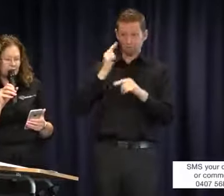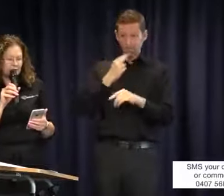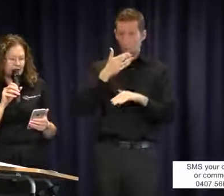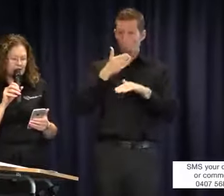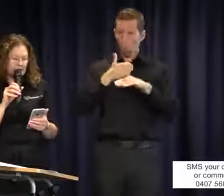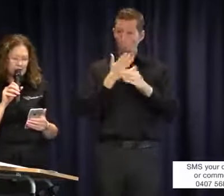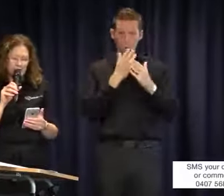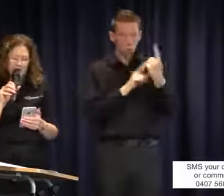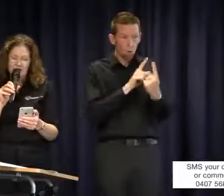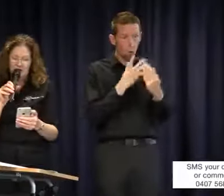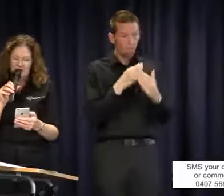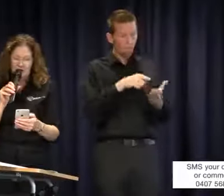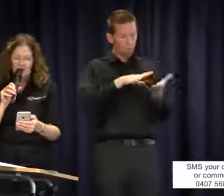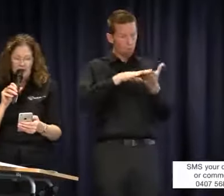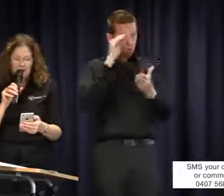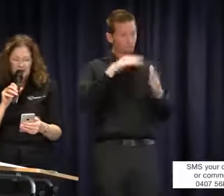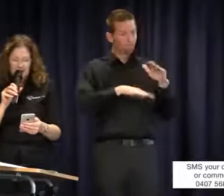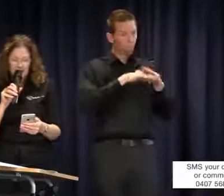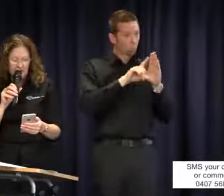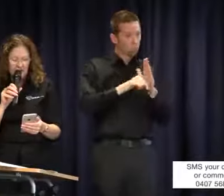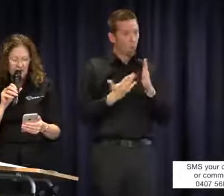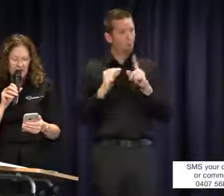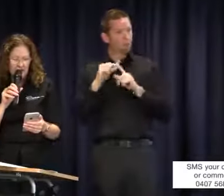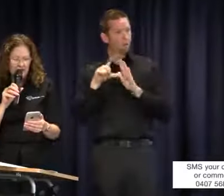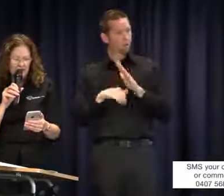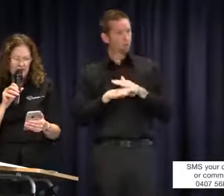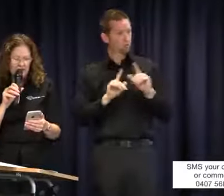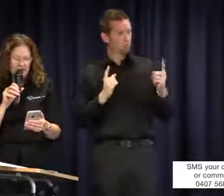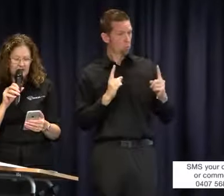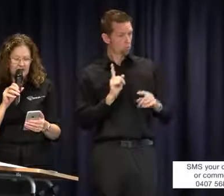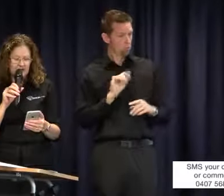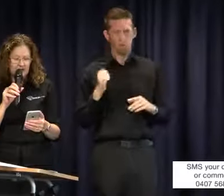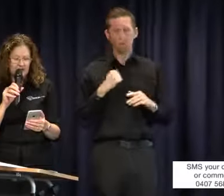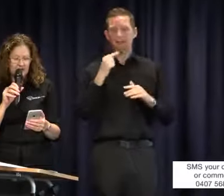or parttime in primary education? My son Ryan had a parttime teacher of the deaf on his